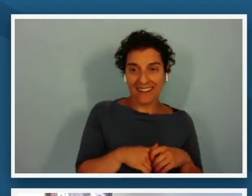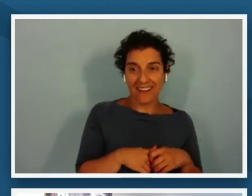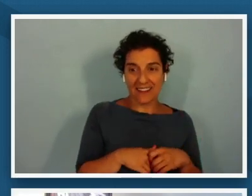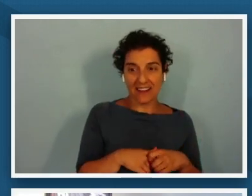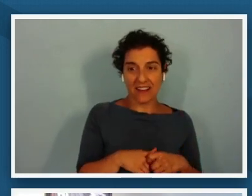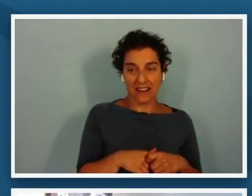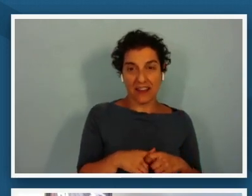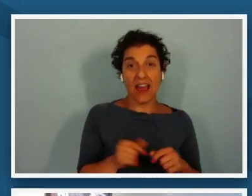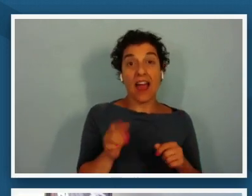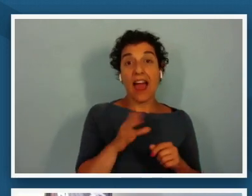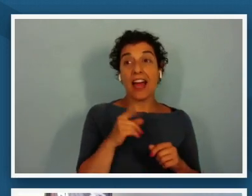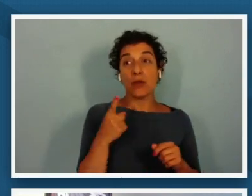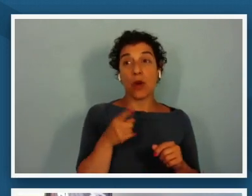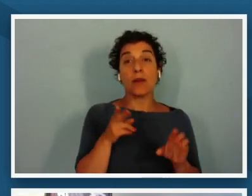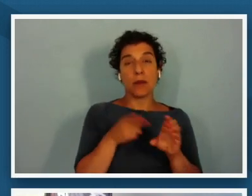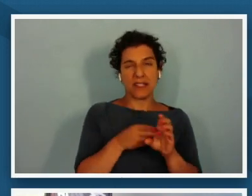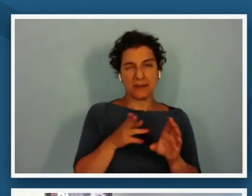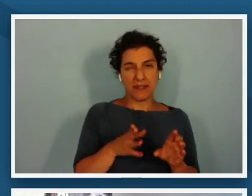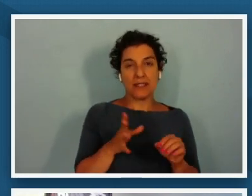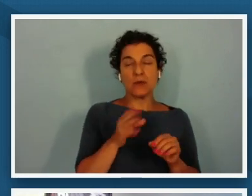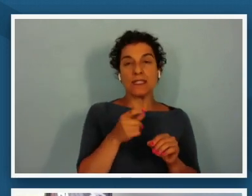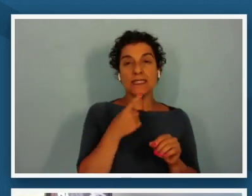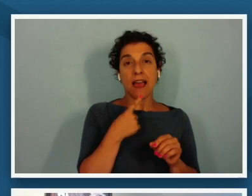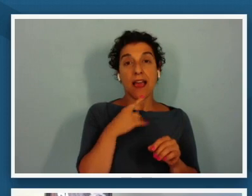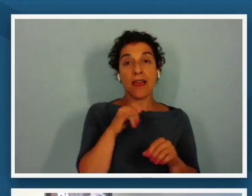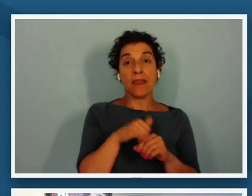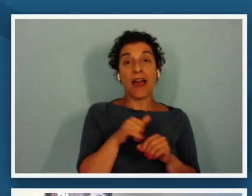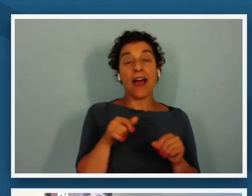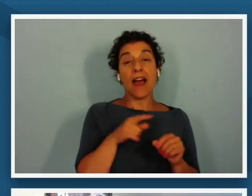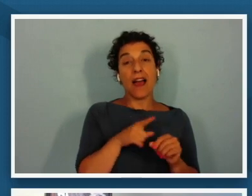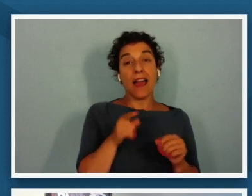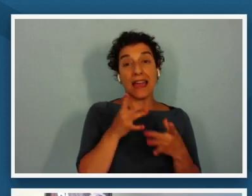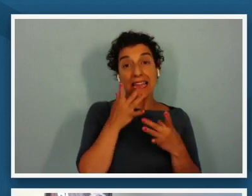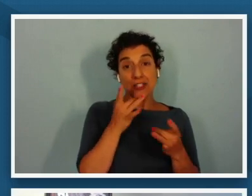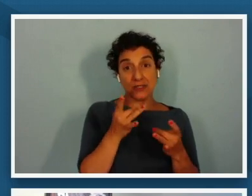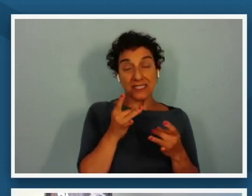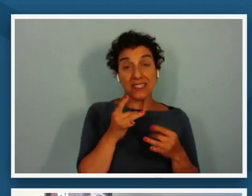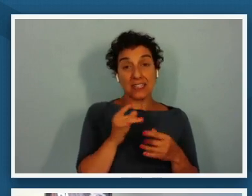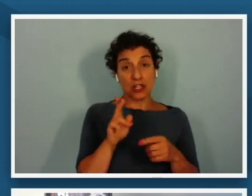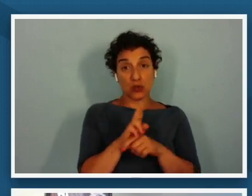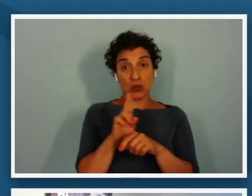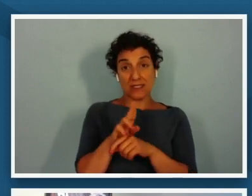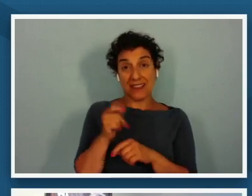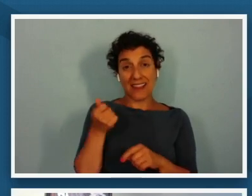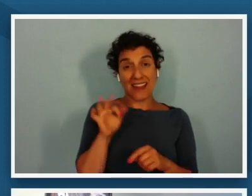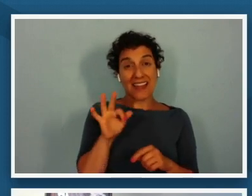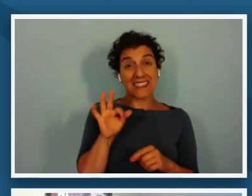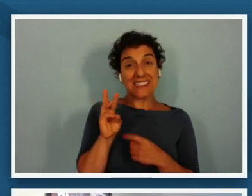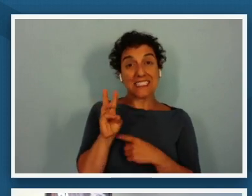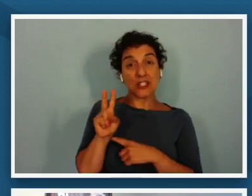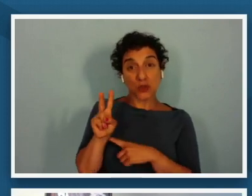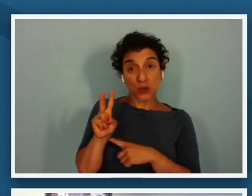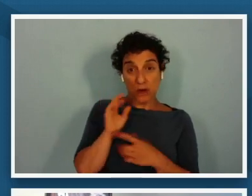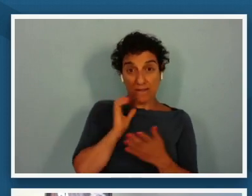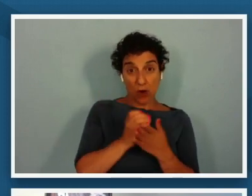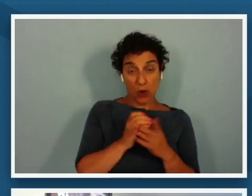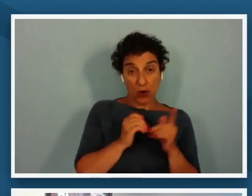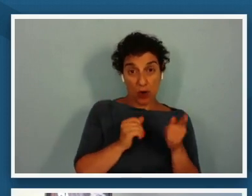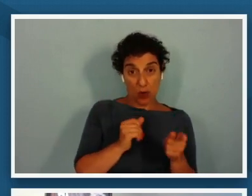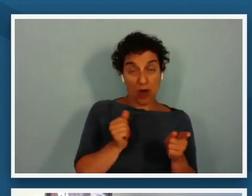was saying that they were interested in using the 1962 photo